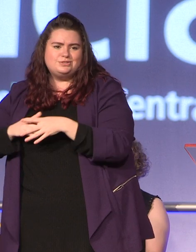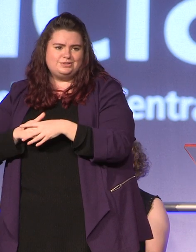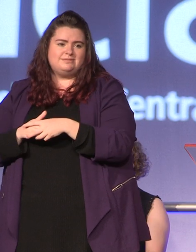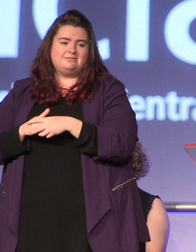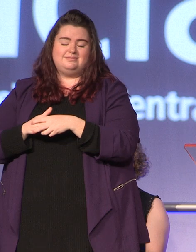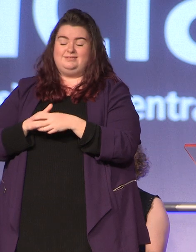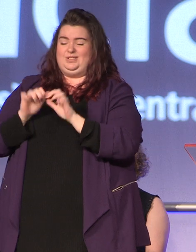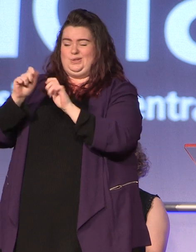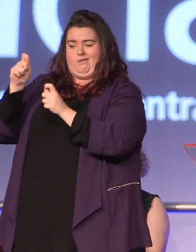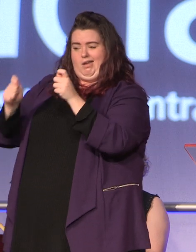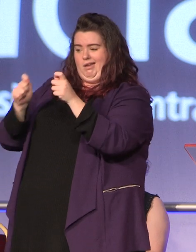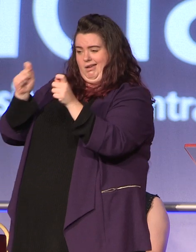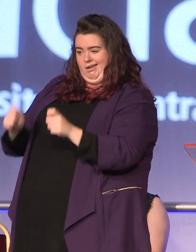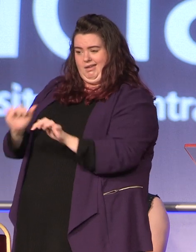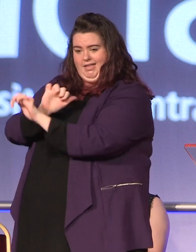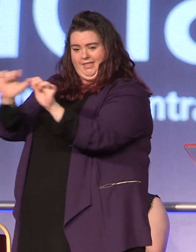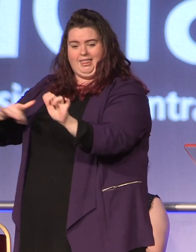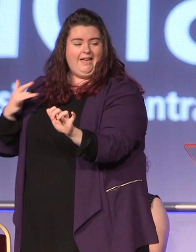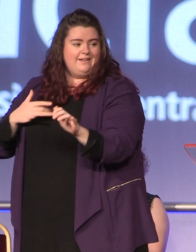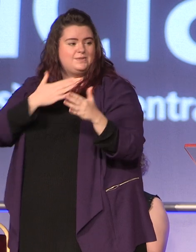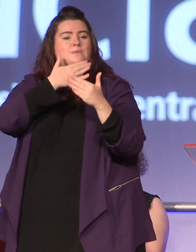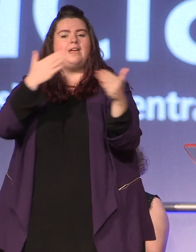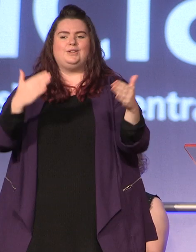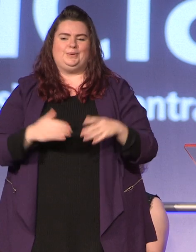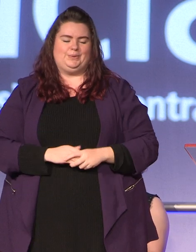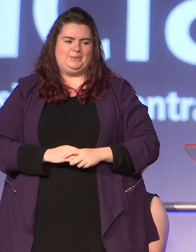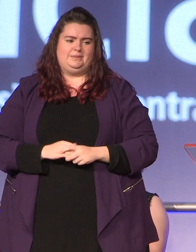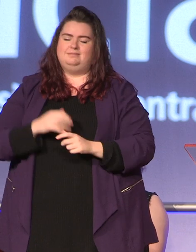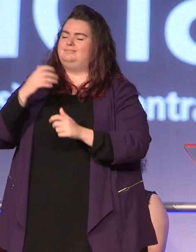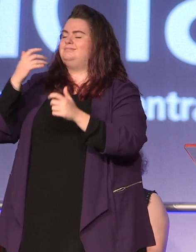the lives of these graduates so thank you. Congratulations everyone class of